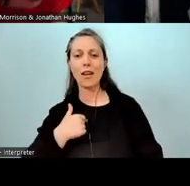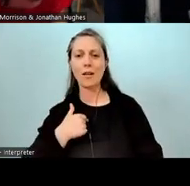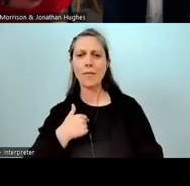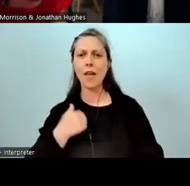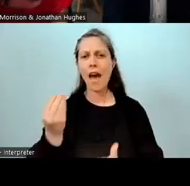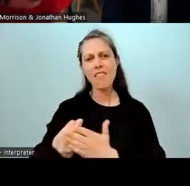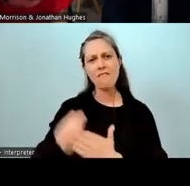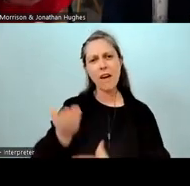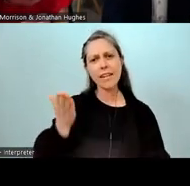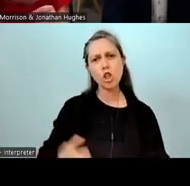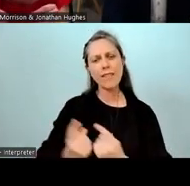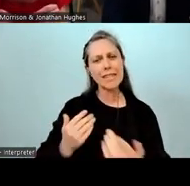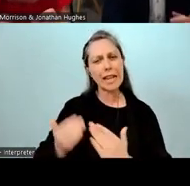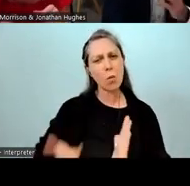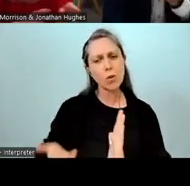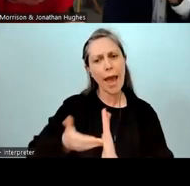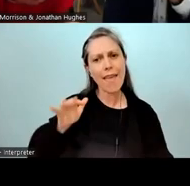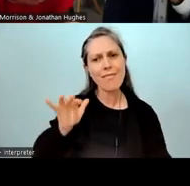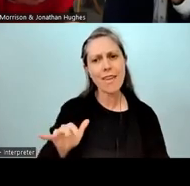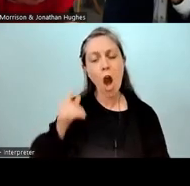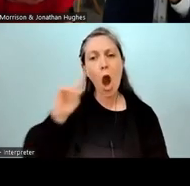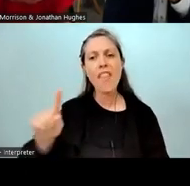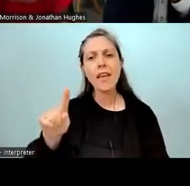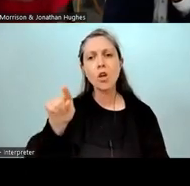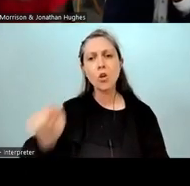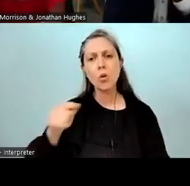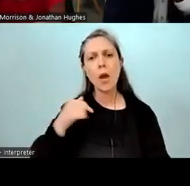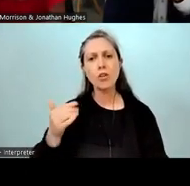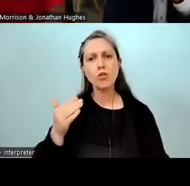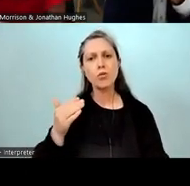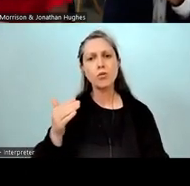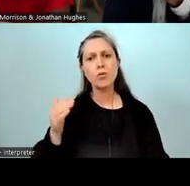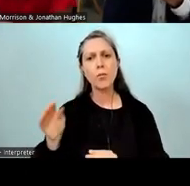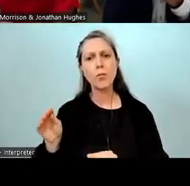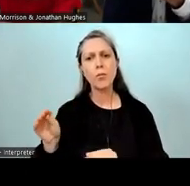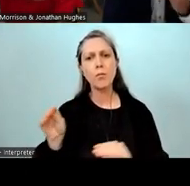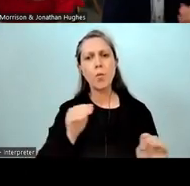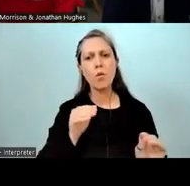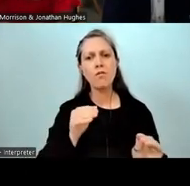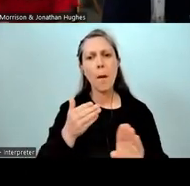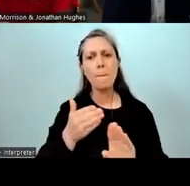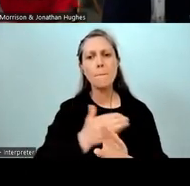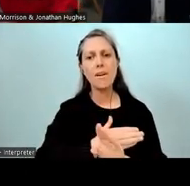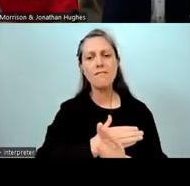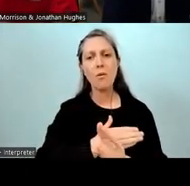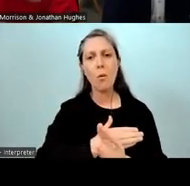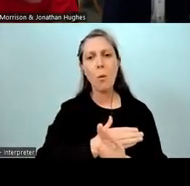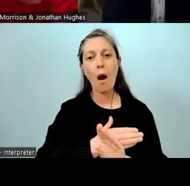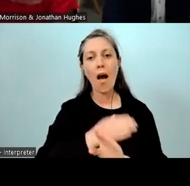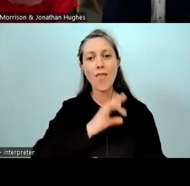Because I think that you had to move before the higher gods of the ministry were ready to.